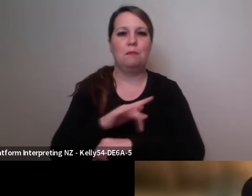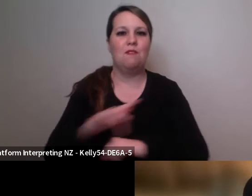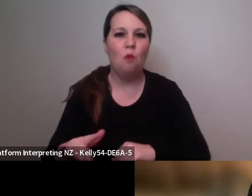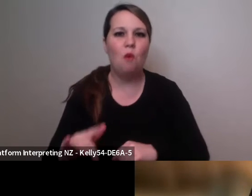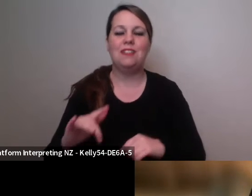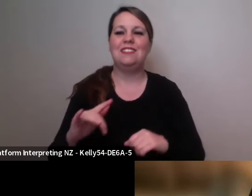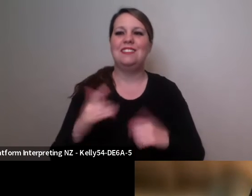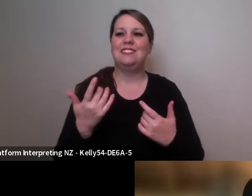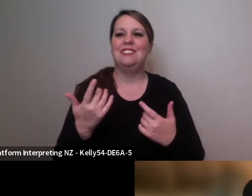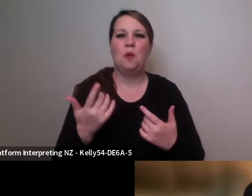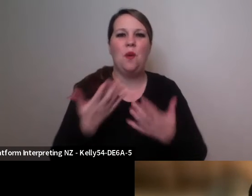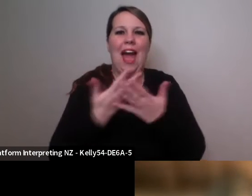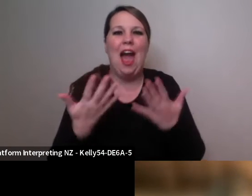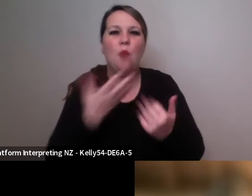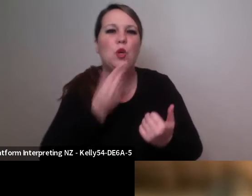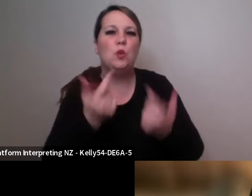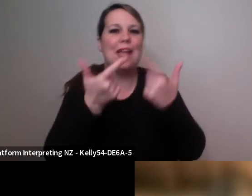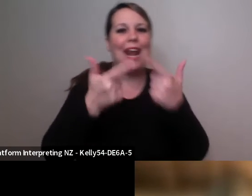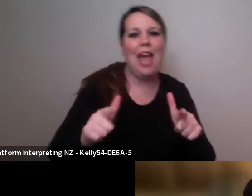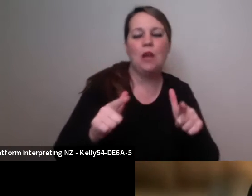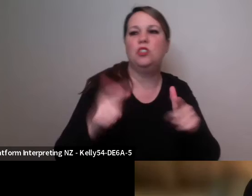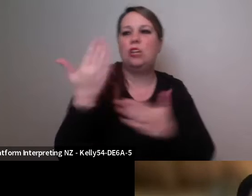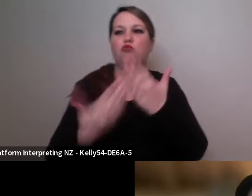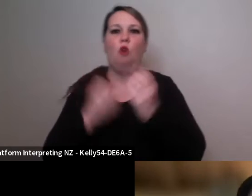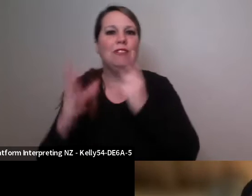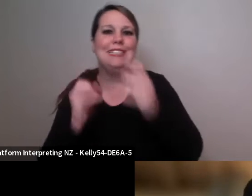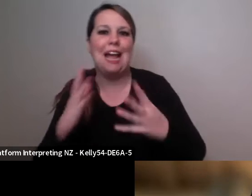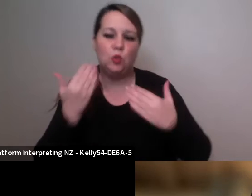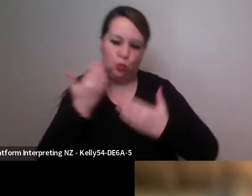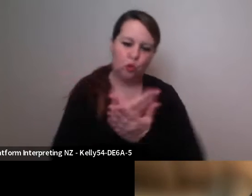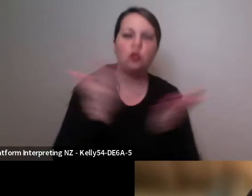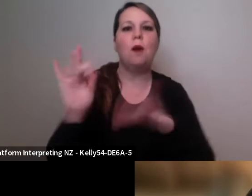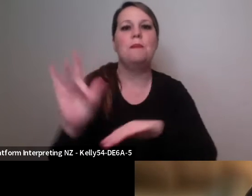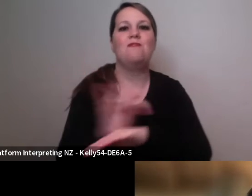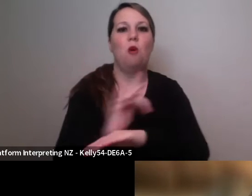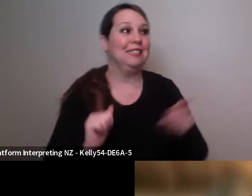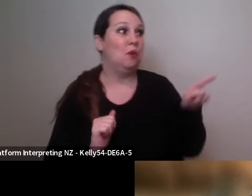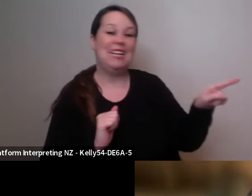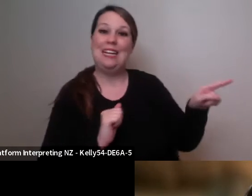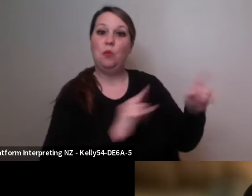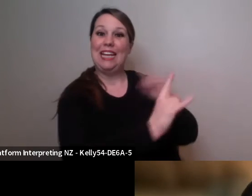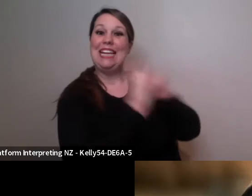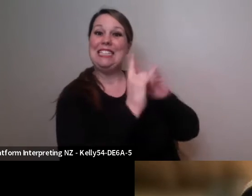and we, he would interview me and I would just be talking and I didn't realize that he